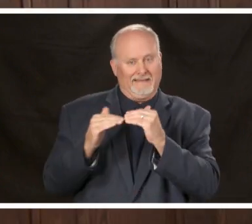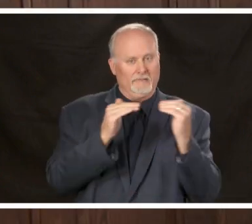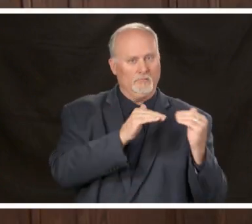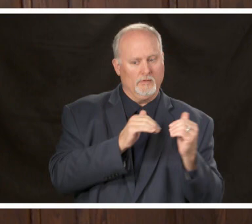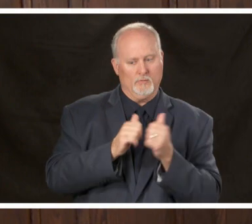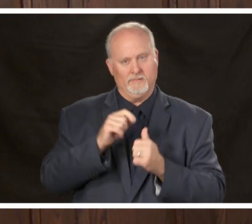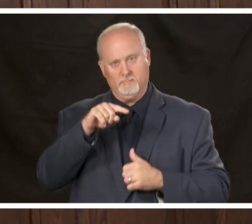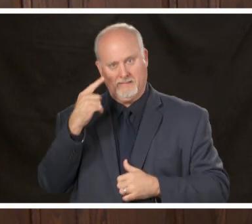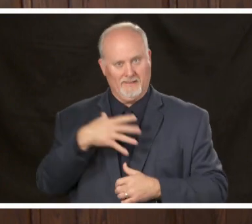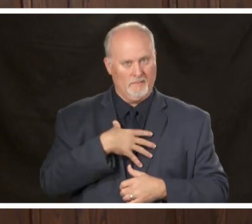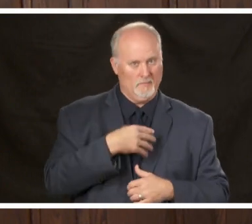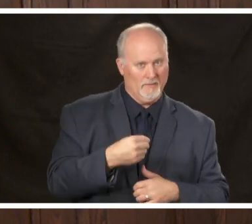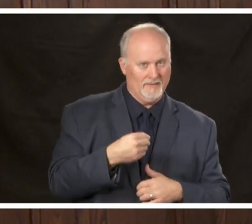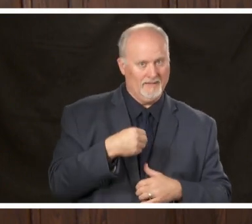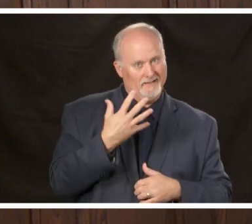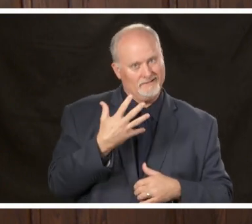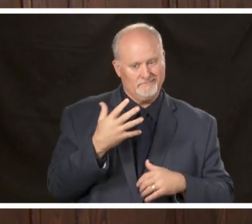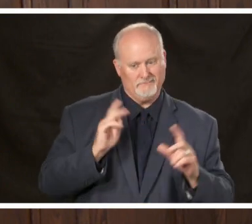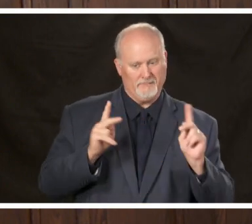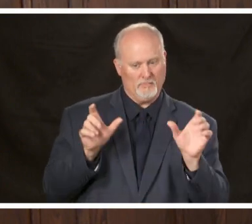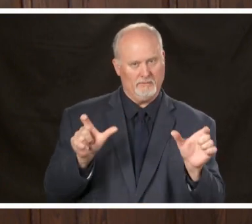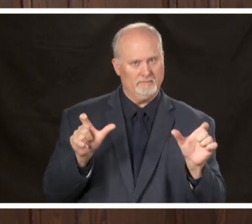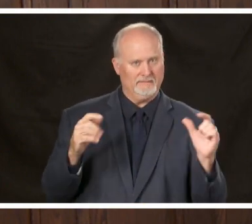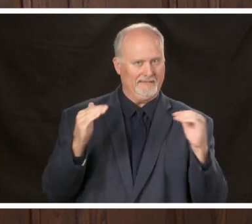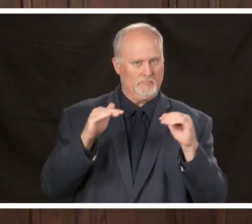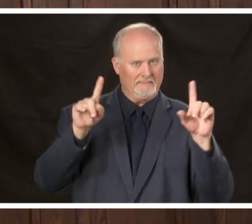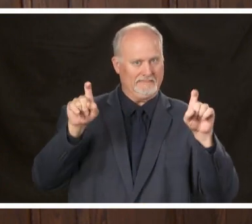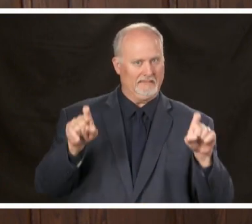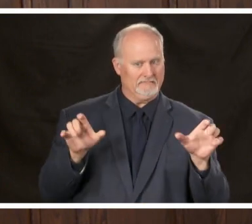County however there's a large percentage where we do not know the race